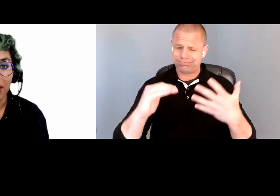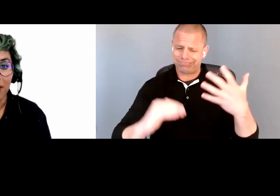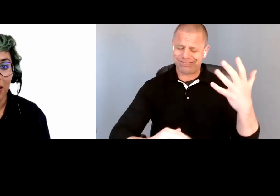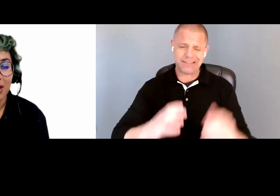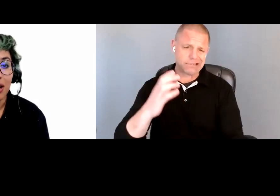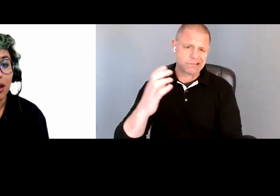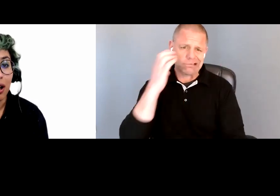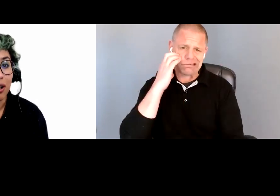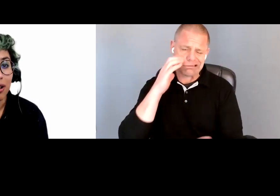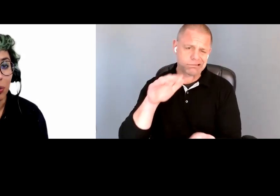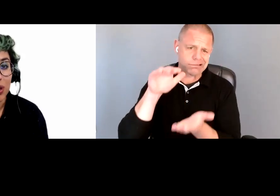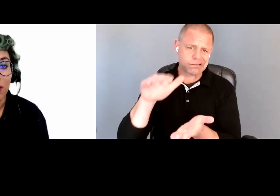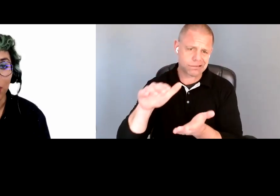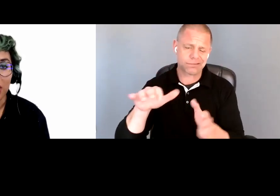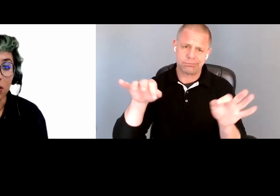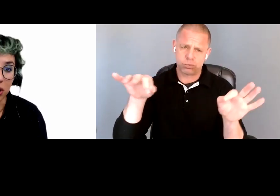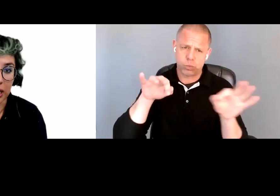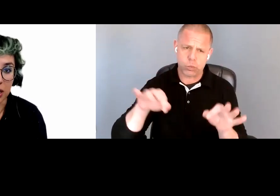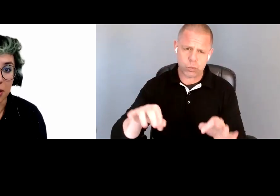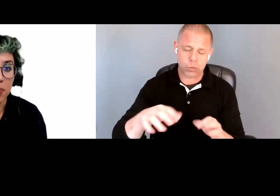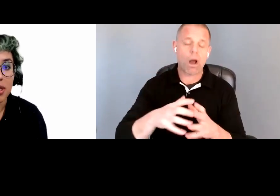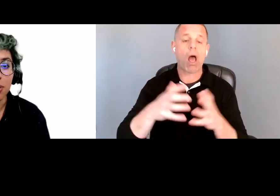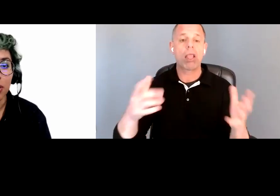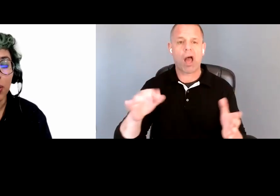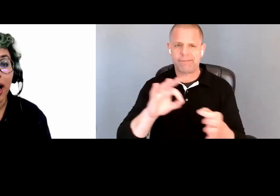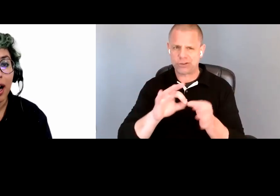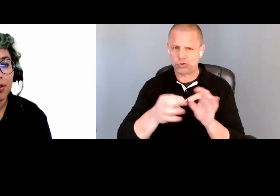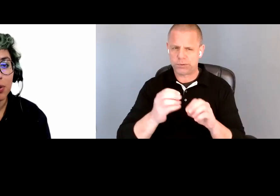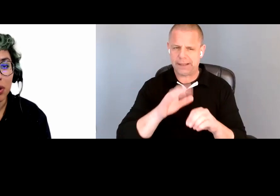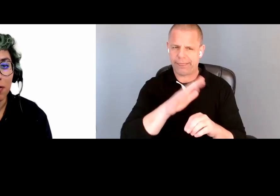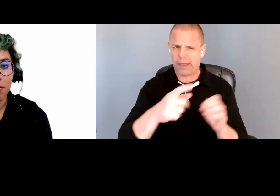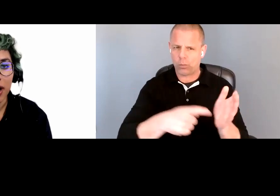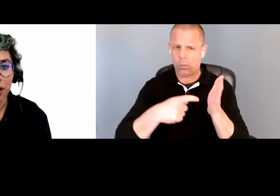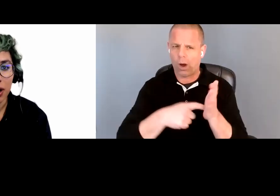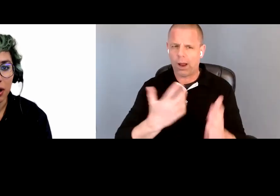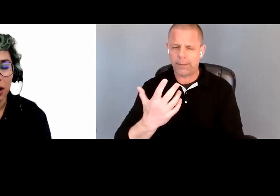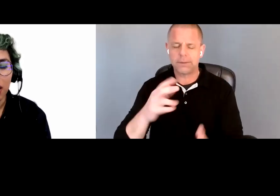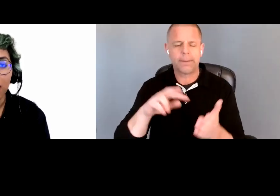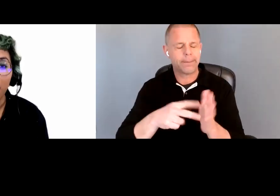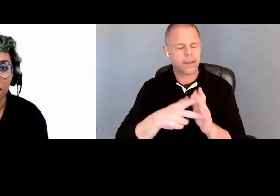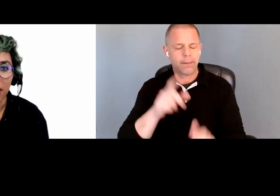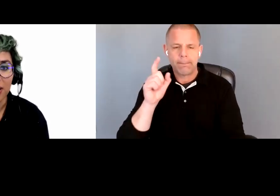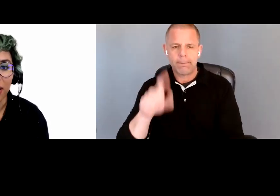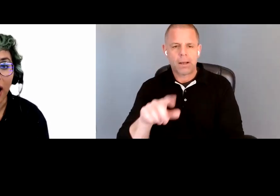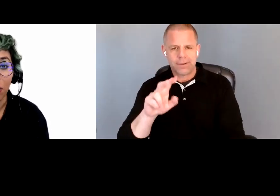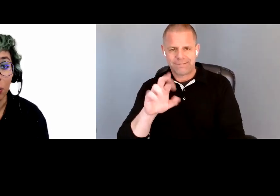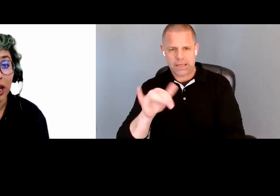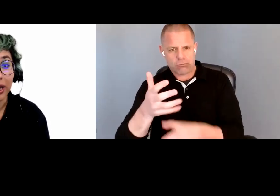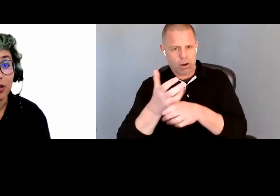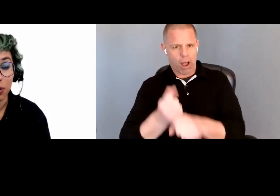and there is a lot open for interpretation. So you have to be very confident on how you apply it to